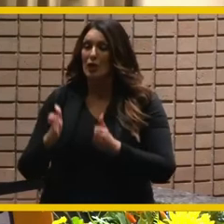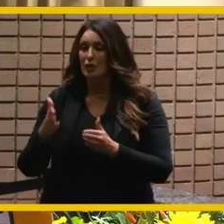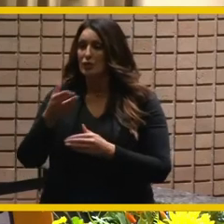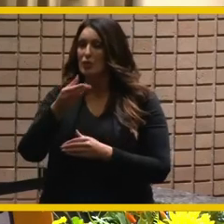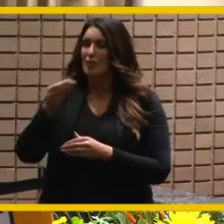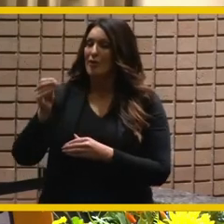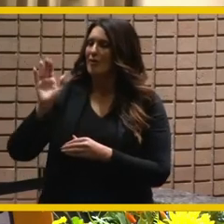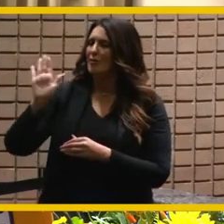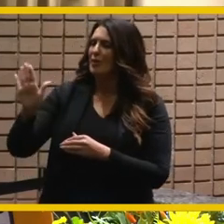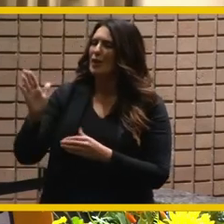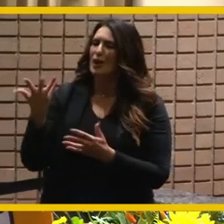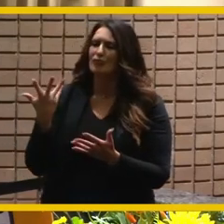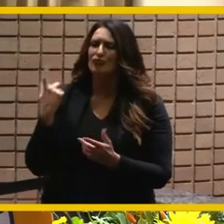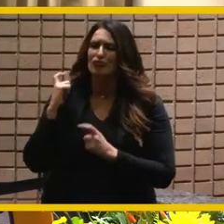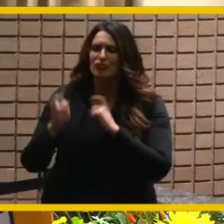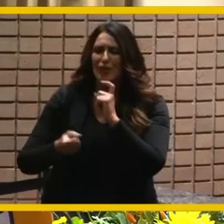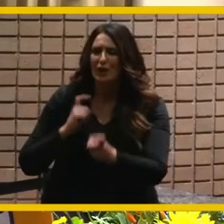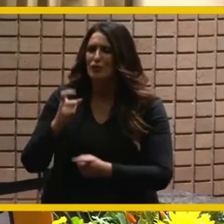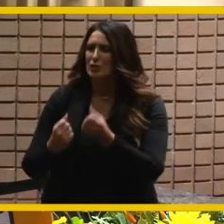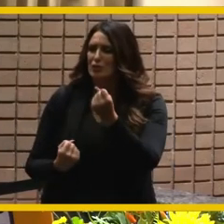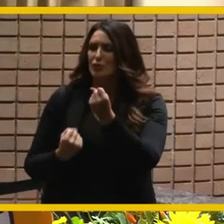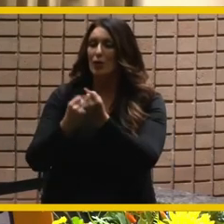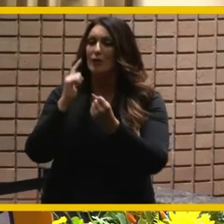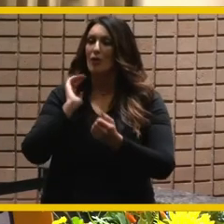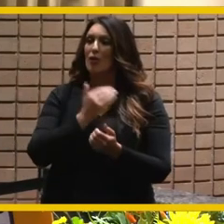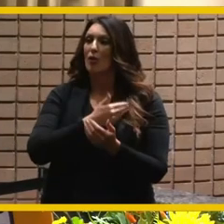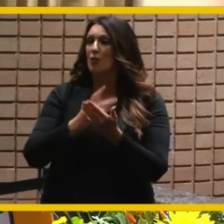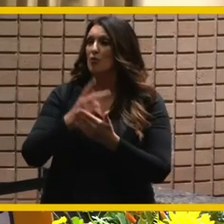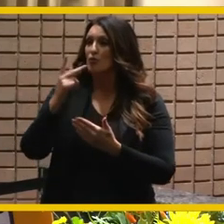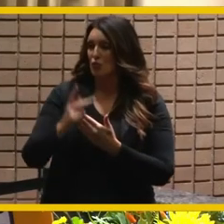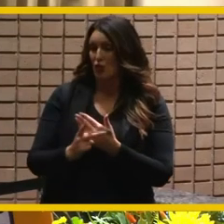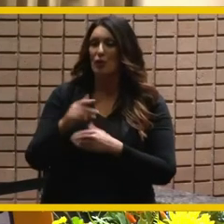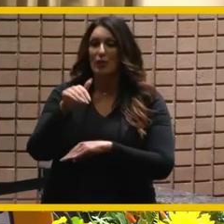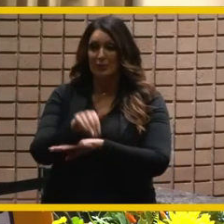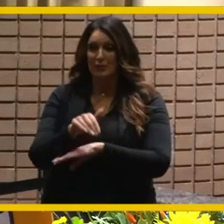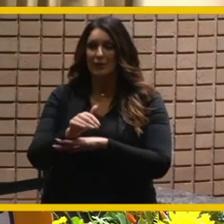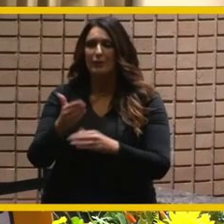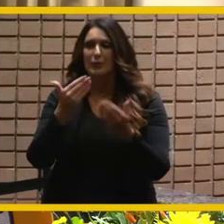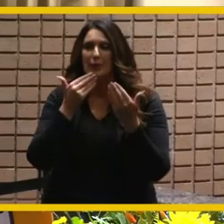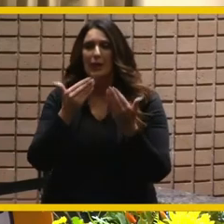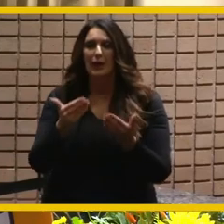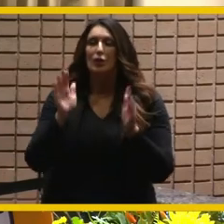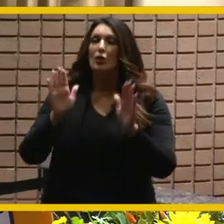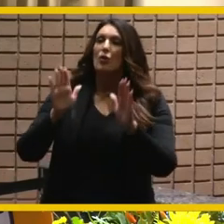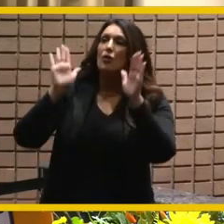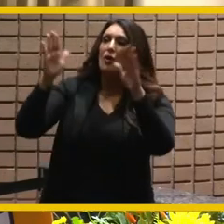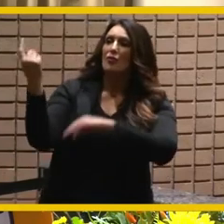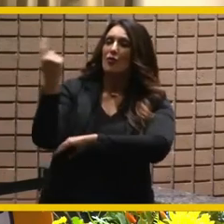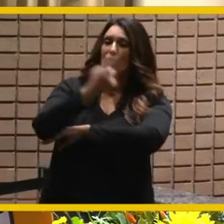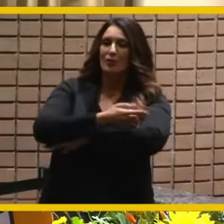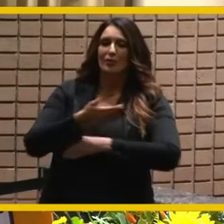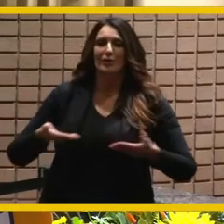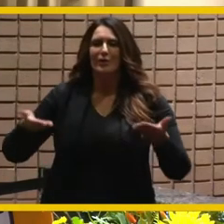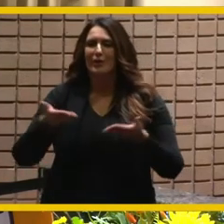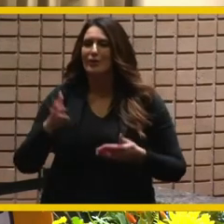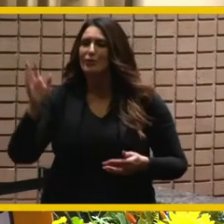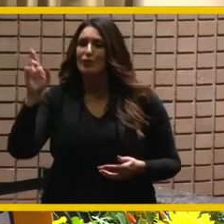generous sponsorship of this program tonight it's a wonderful day here in riverside and we recognize